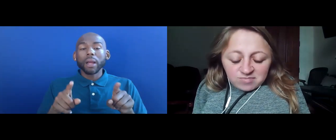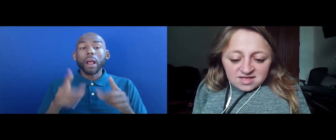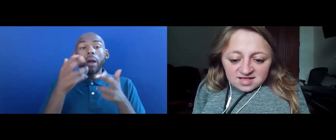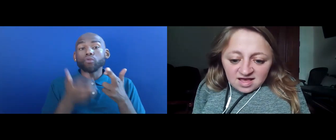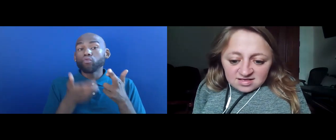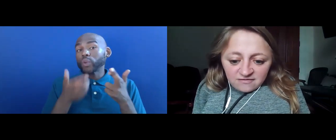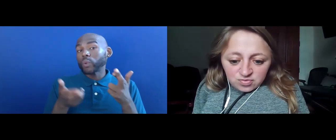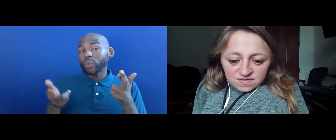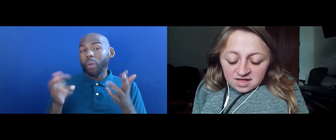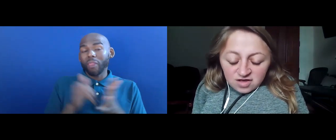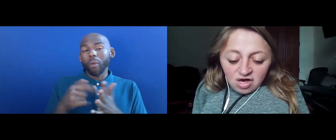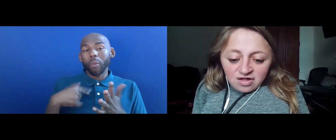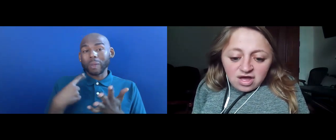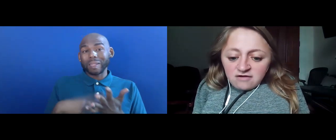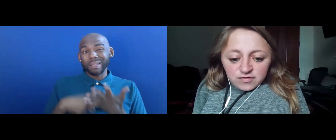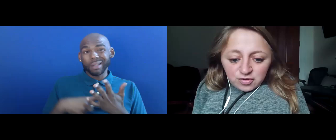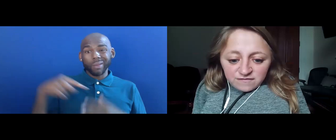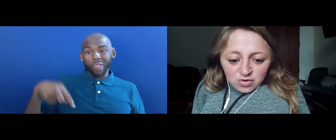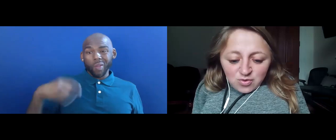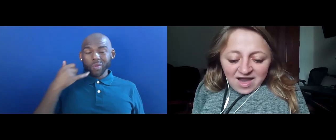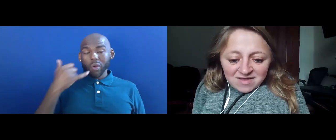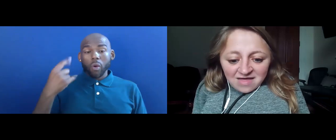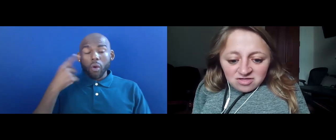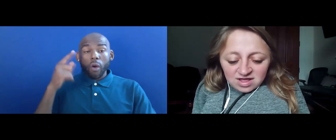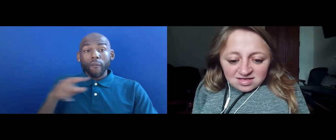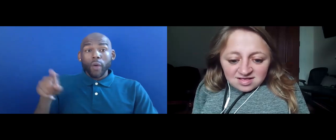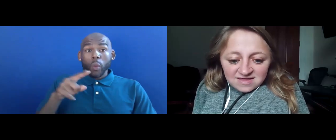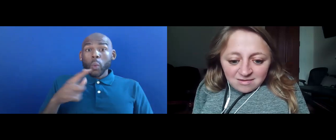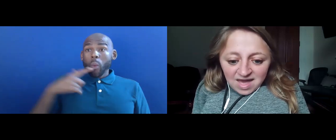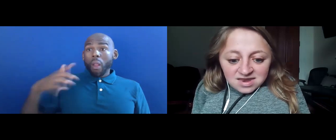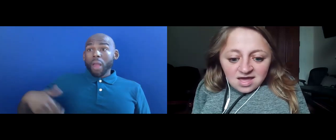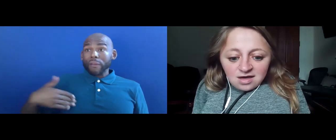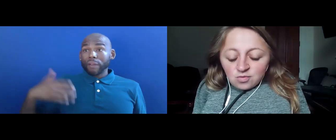ON THIS CALL FOR THOSE OF YOU WHO HAVEN'T HAD THE CHANCE TO SEE THEM YET